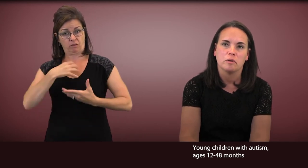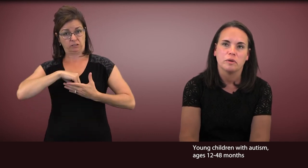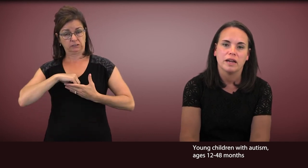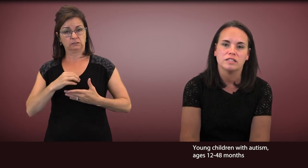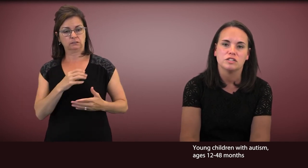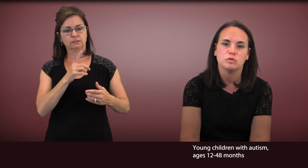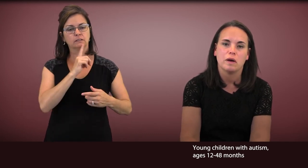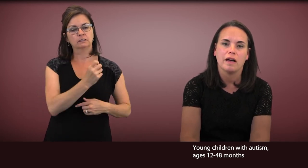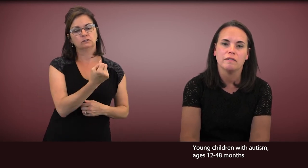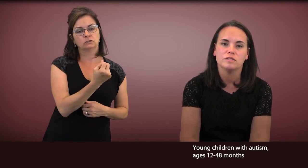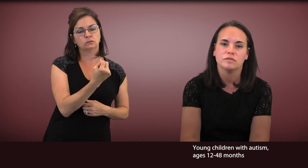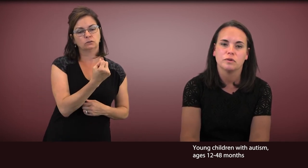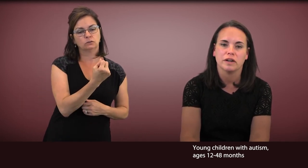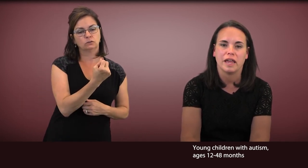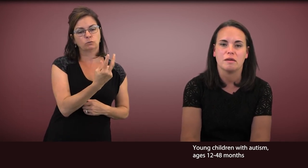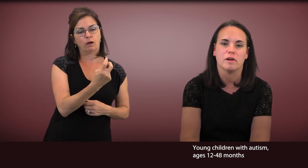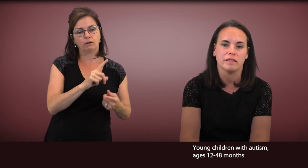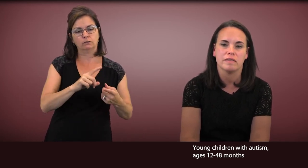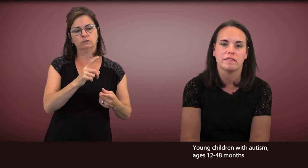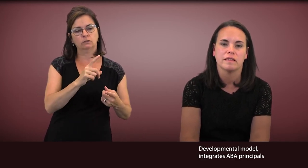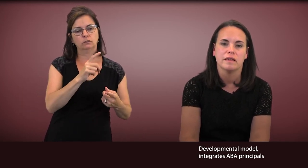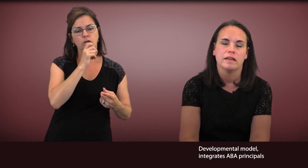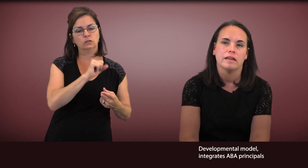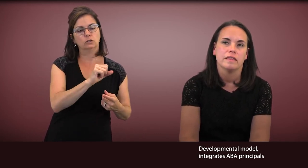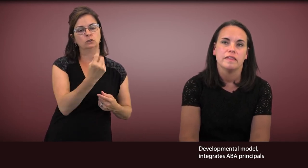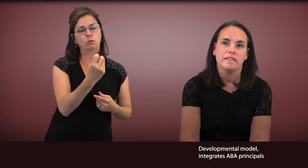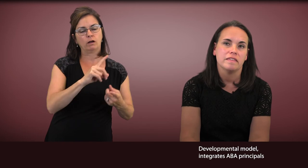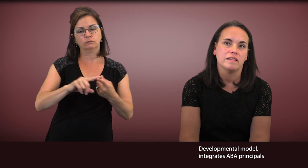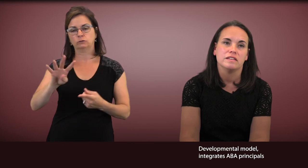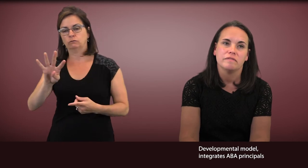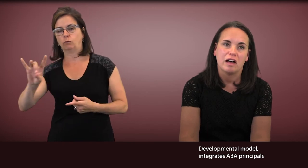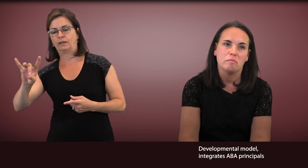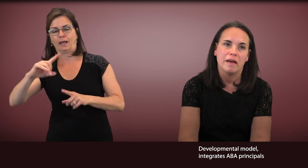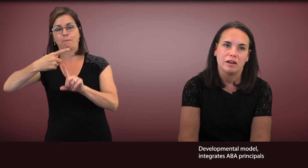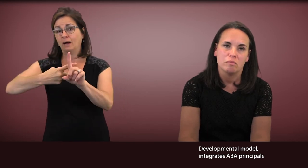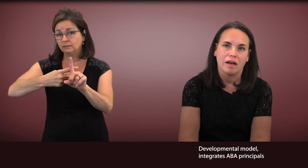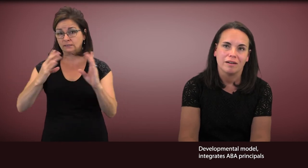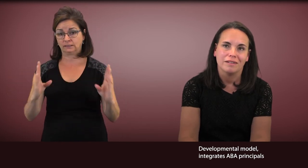who are ages 12 to 48 months. This is a developmental model,